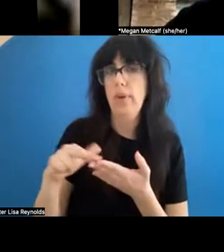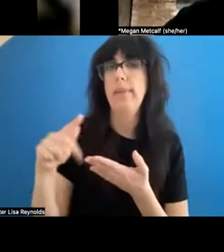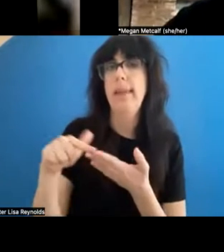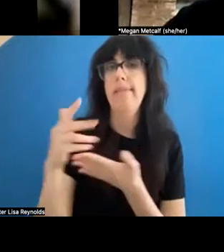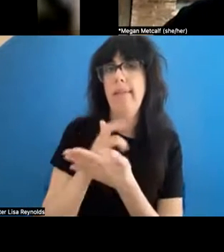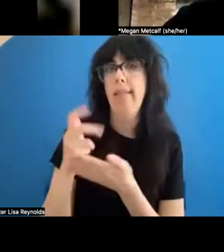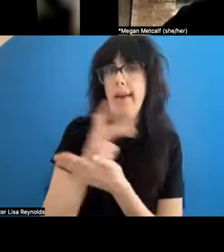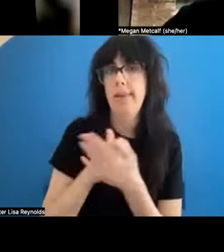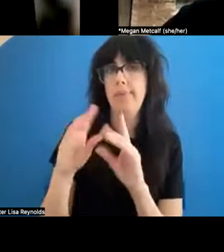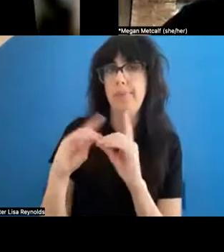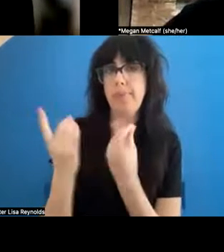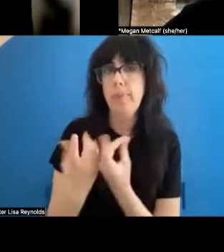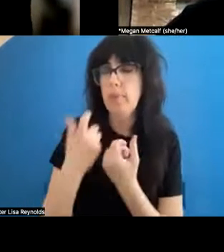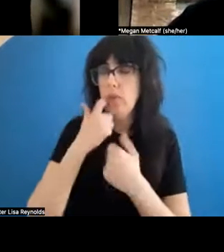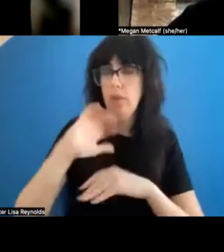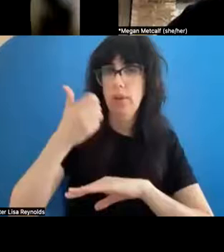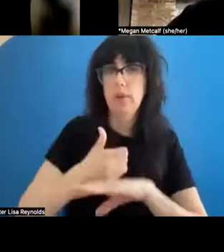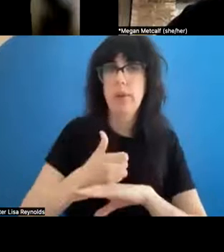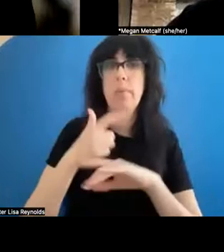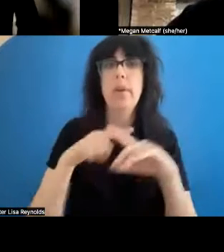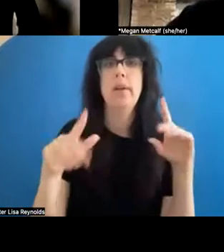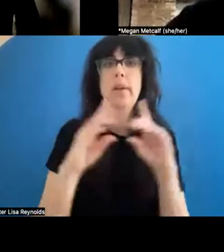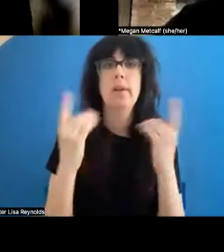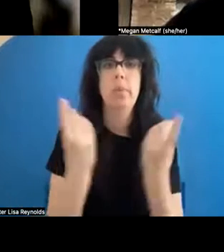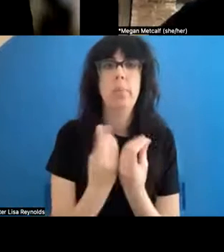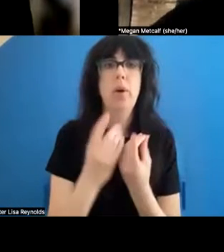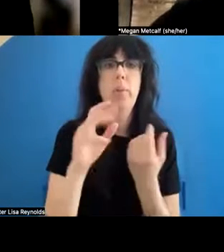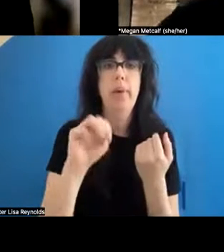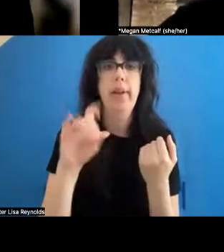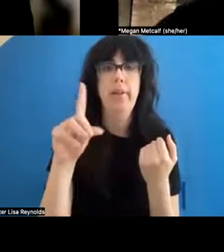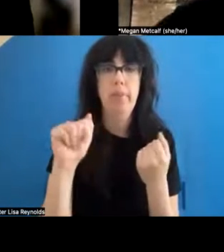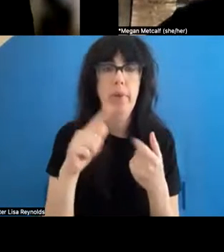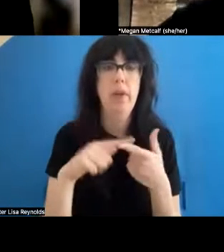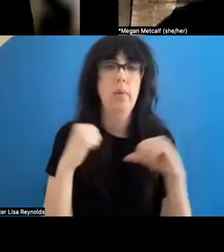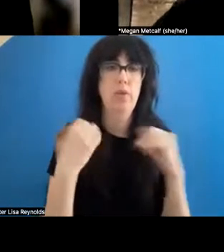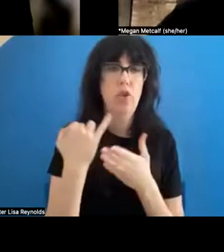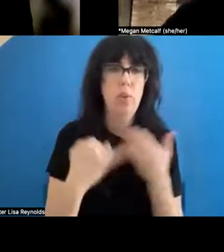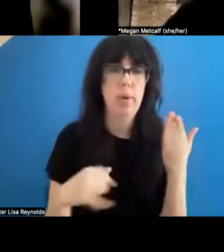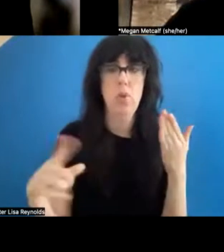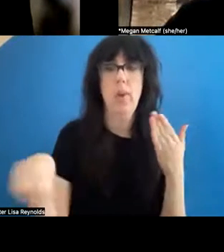they have recently established in the last ten years the department of media and performance art. So they are collecting